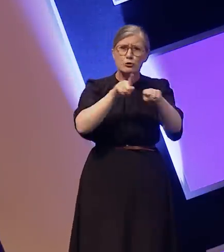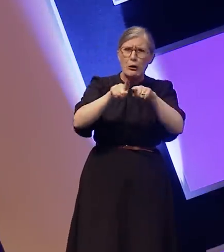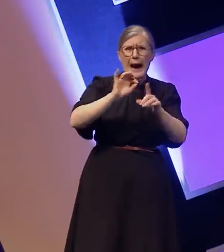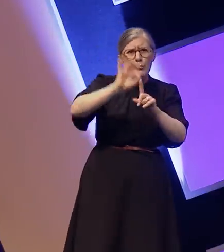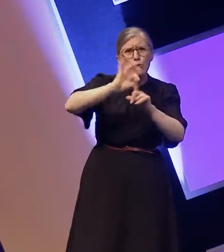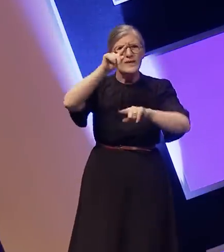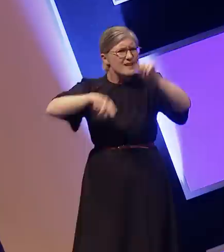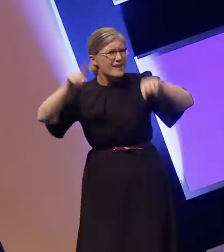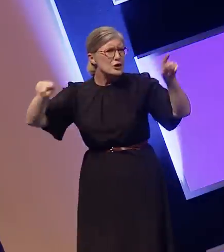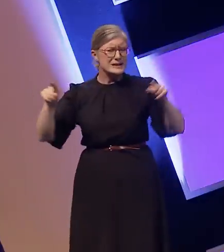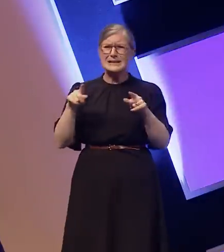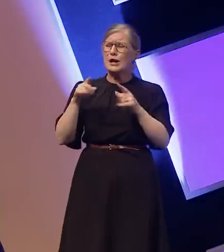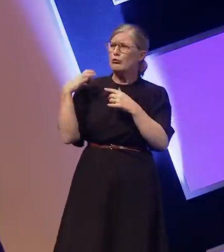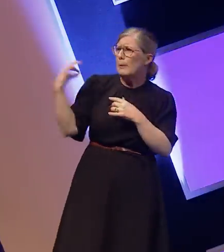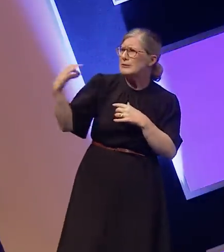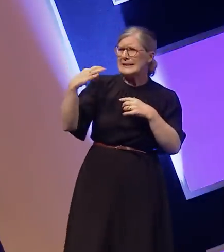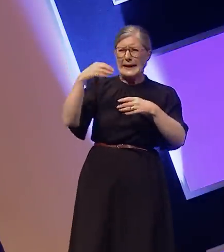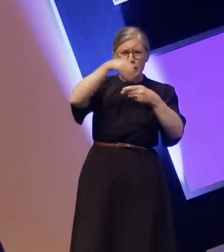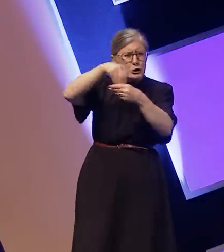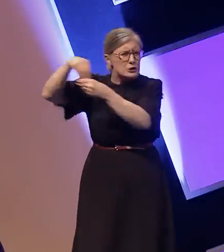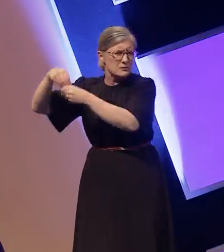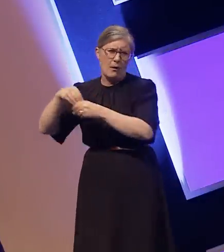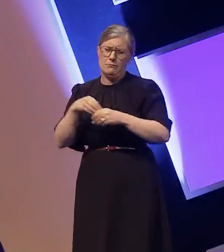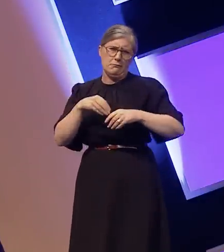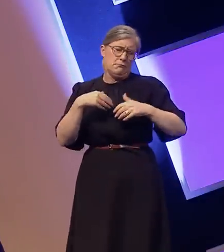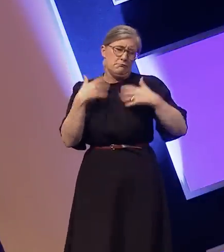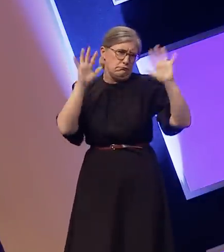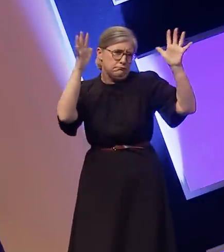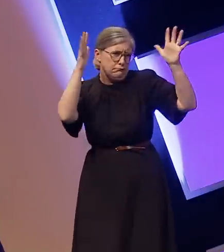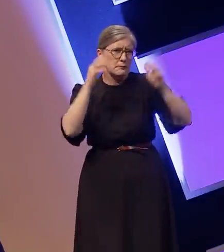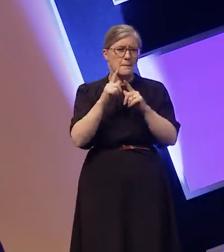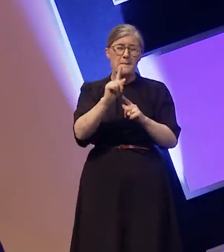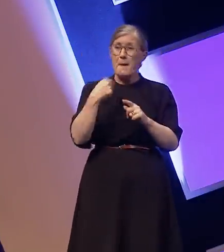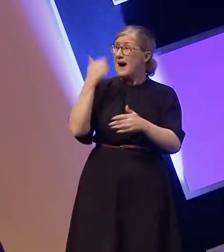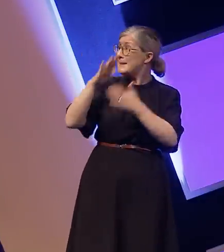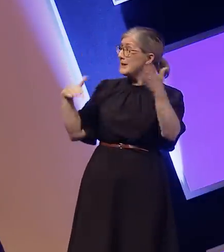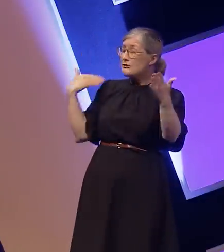too often when it comes to working with deaf people who use BSL, people underestimate our